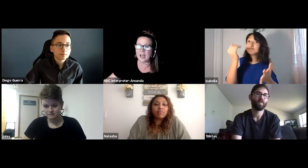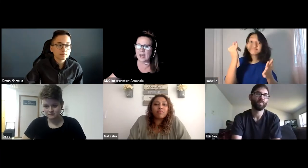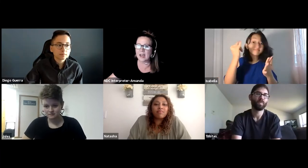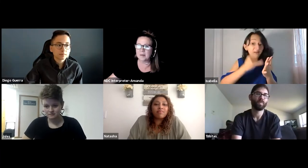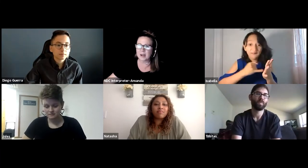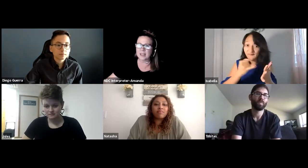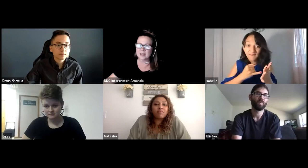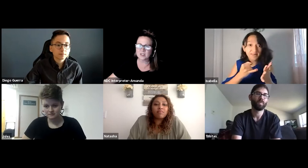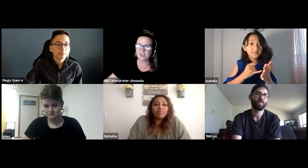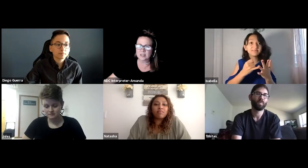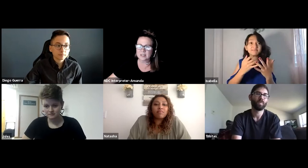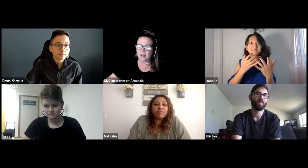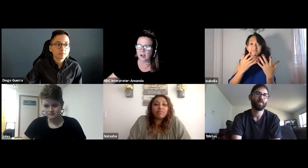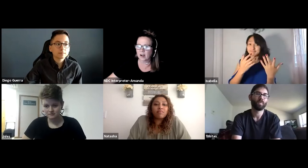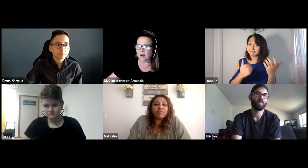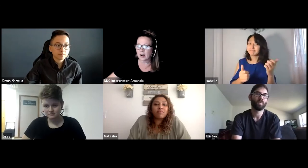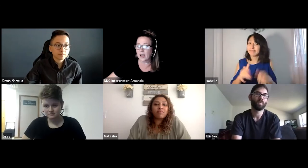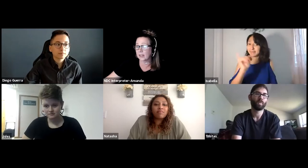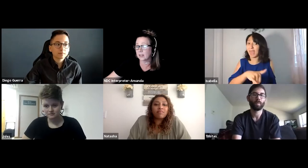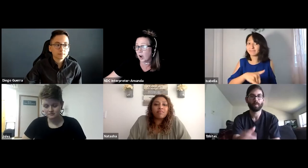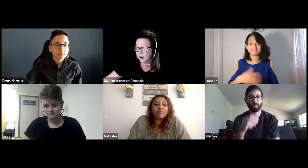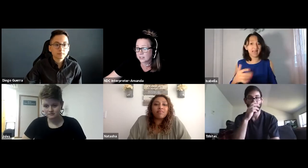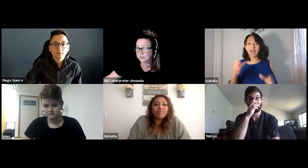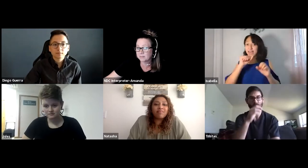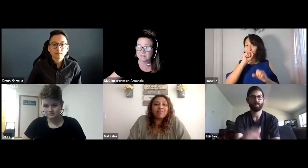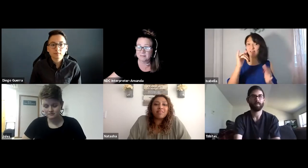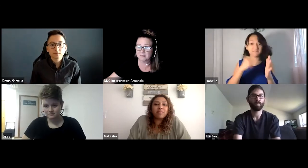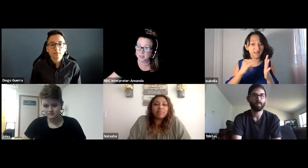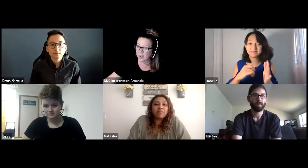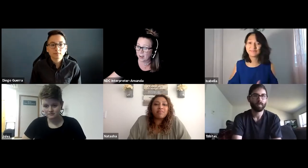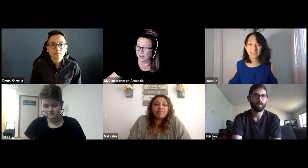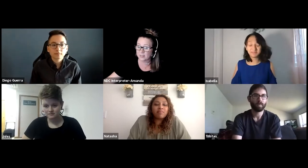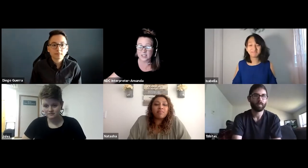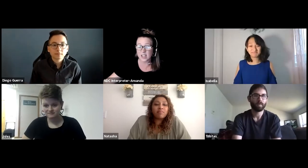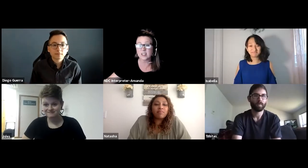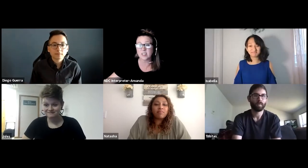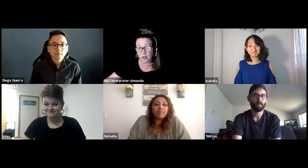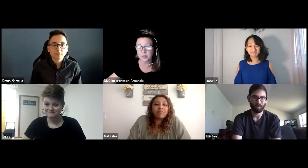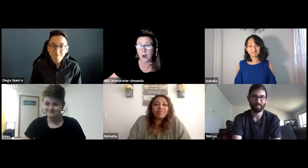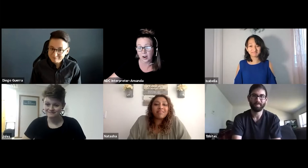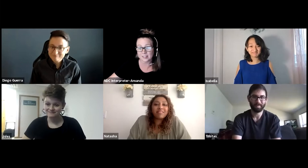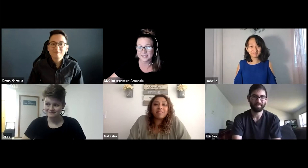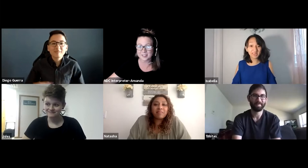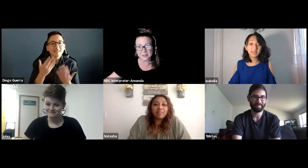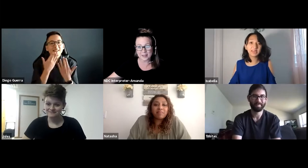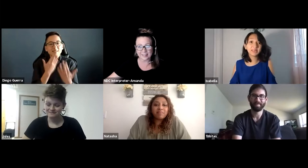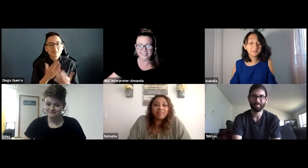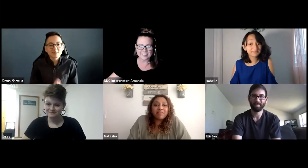And my interests are I like art, mostly art in fact I love art. So that's me.